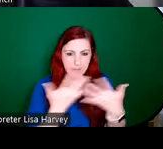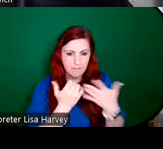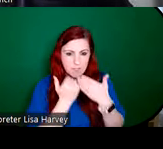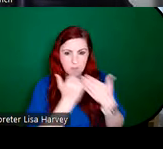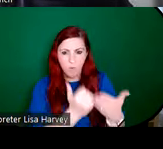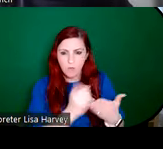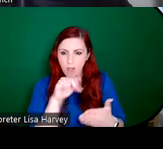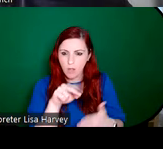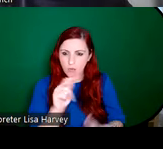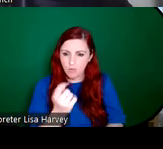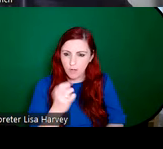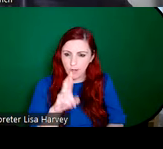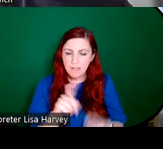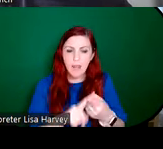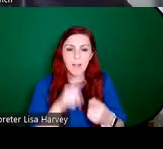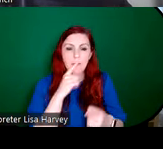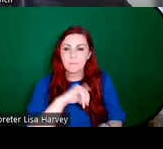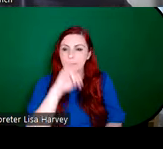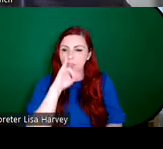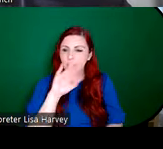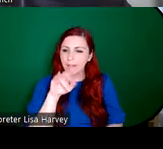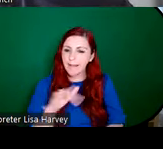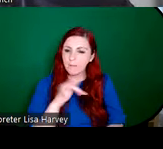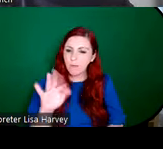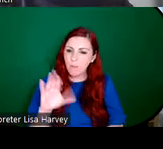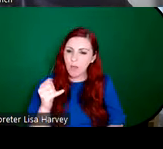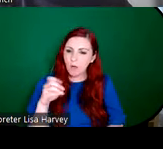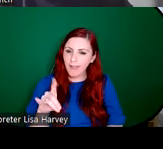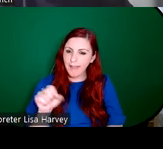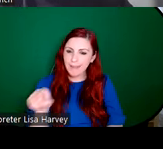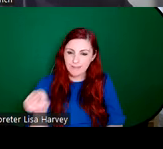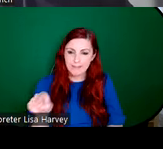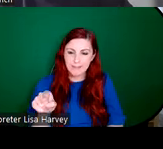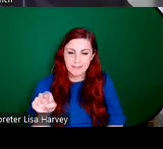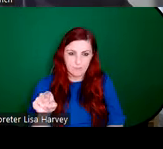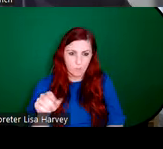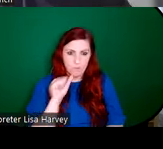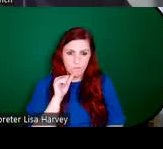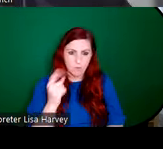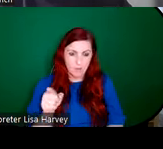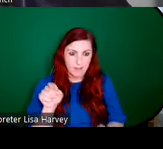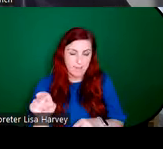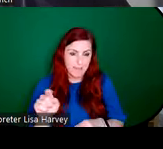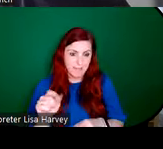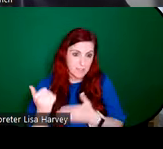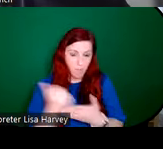Bishop Healy of Loughrea Cathedral, TP Gill, who established the lessons in stained glass at the Dublin Metropolitan School of Art, they were all committed